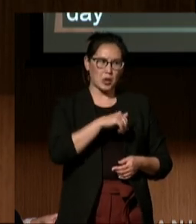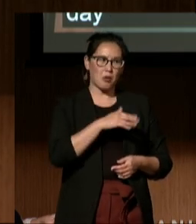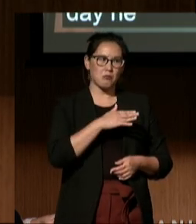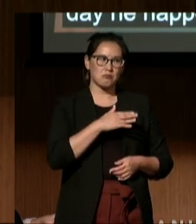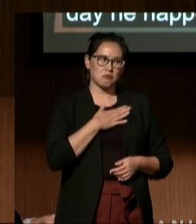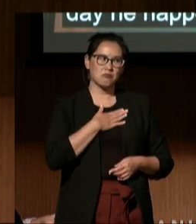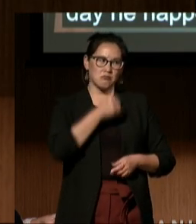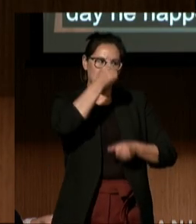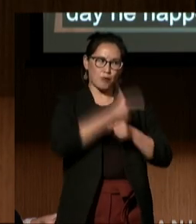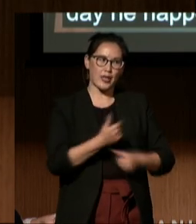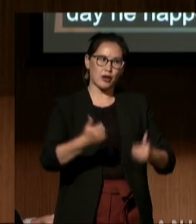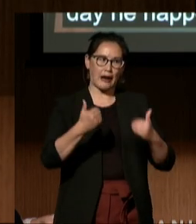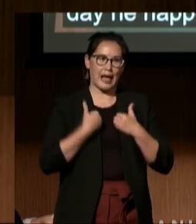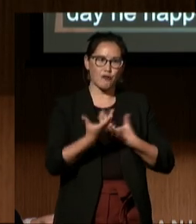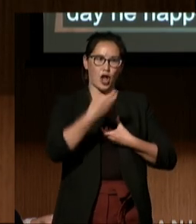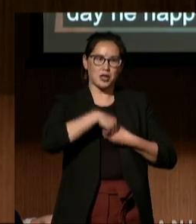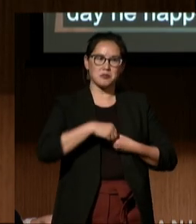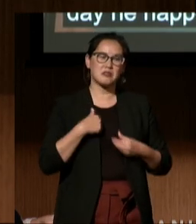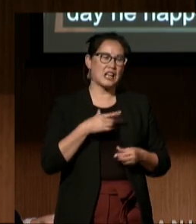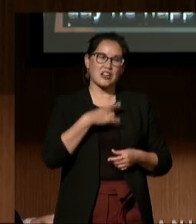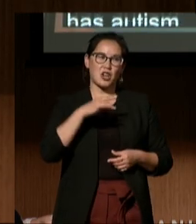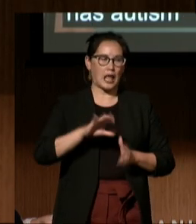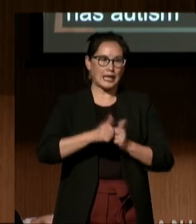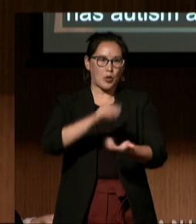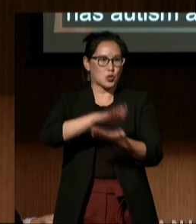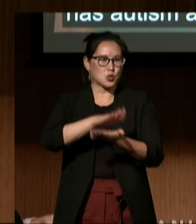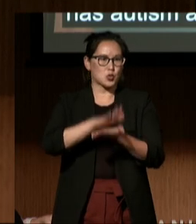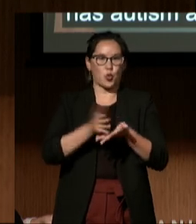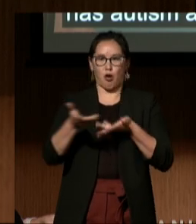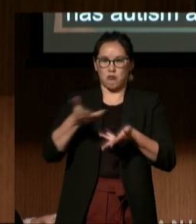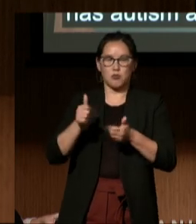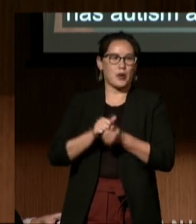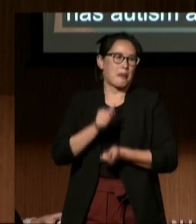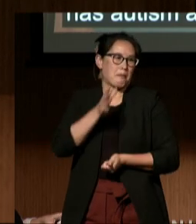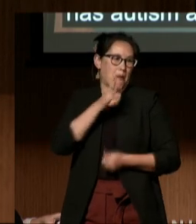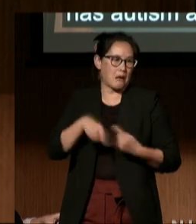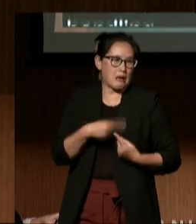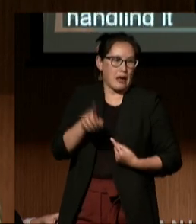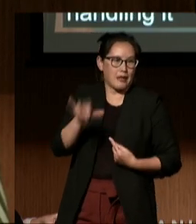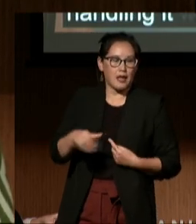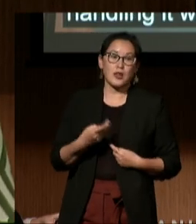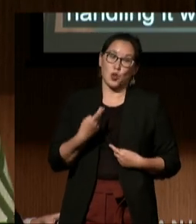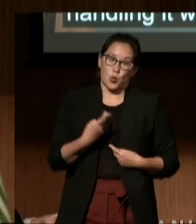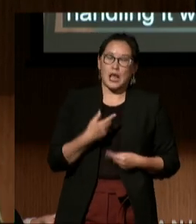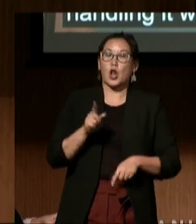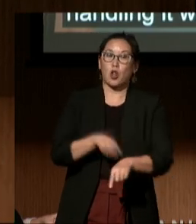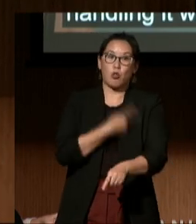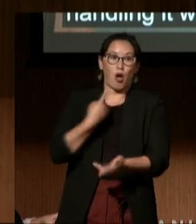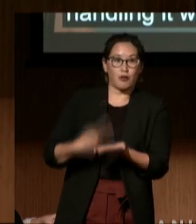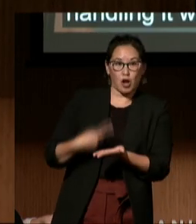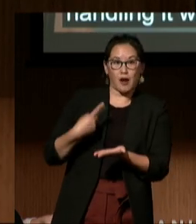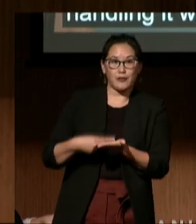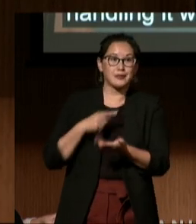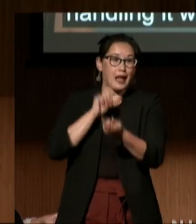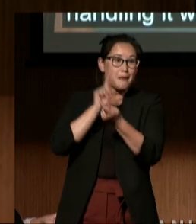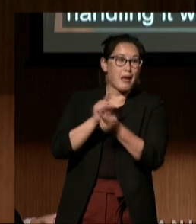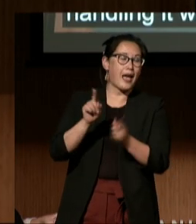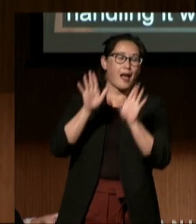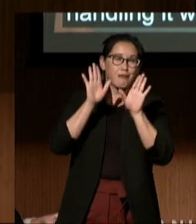"is handling it with my mom, it's really bothering me." So we had a long conversation, I met his lovely mom,